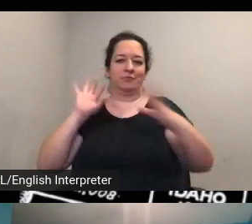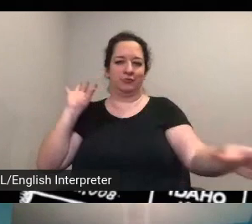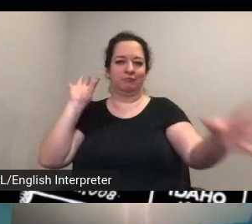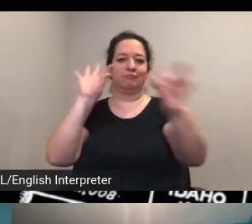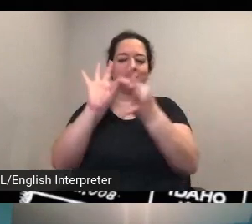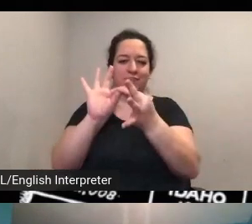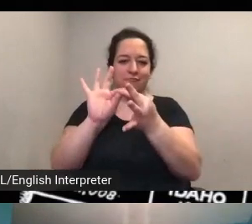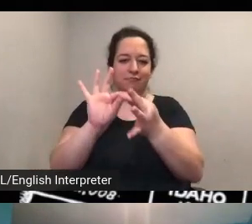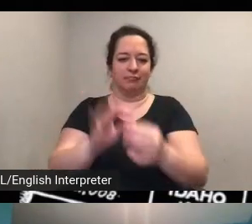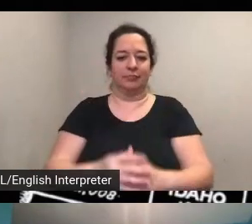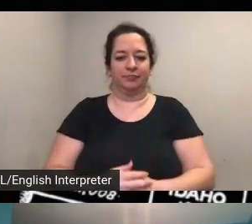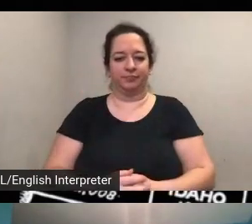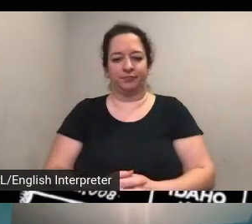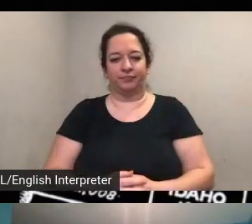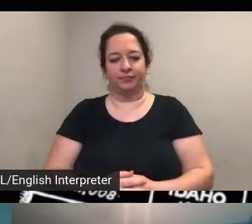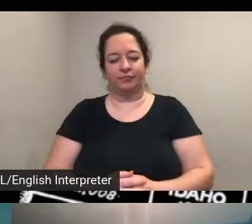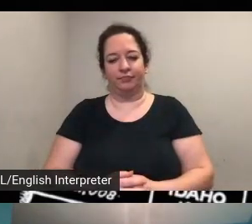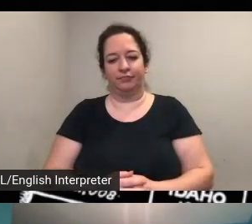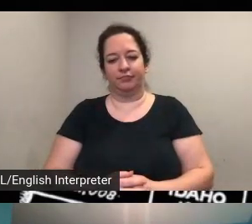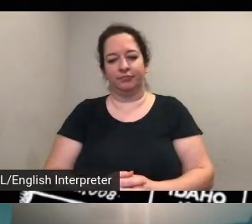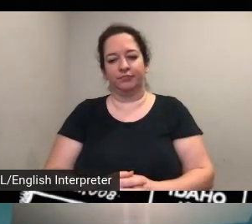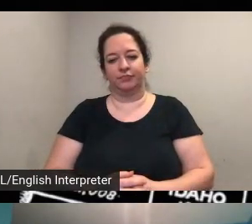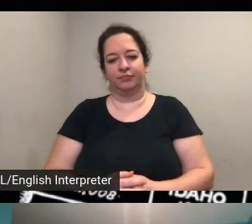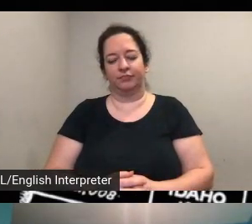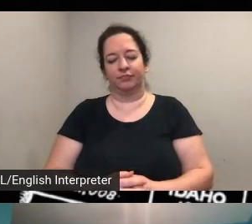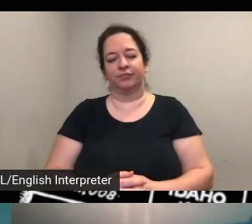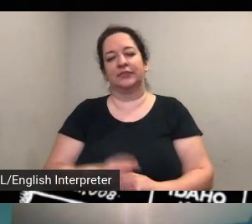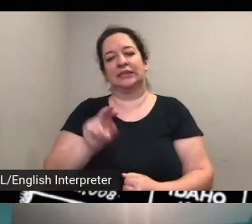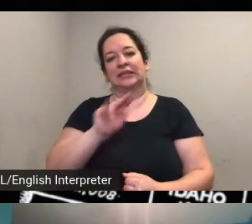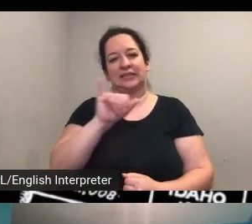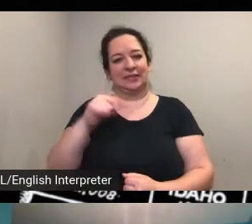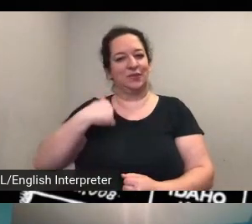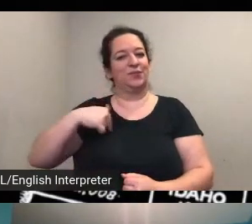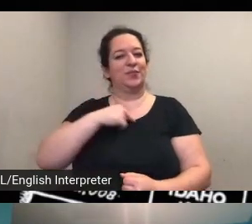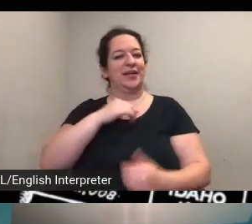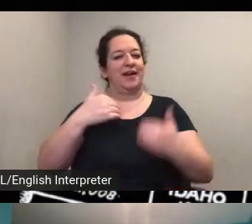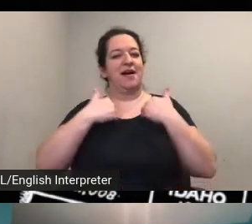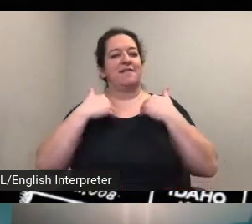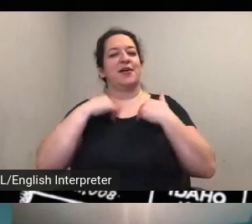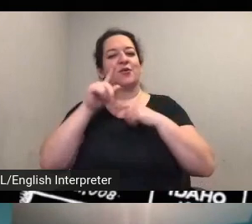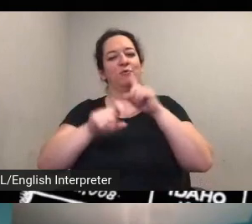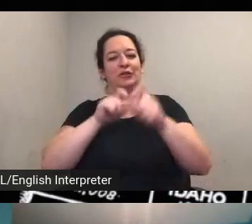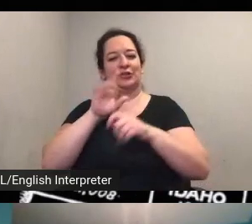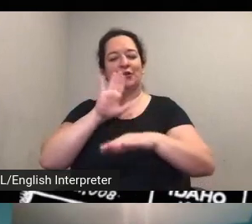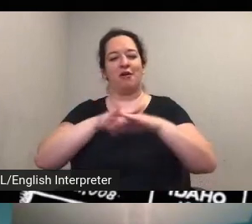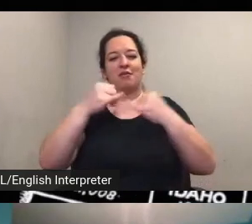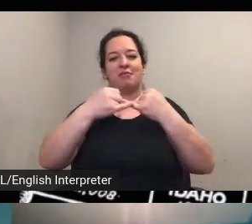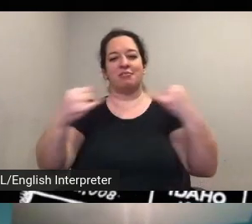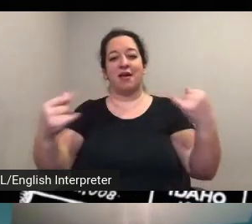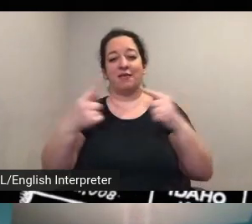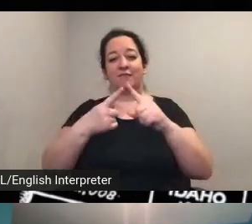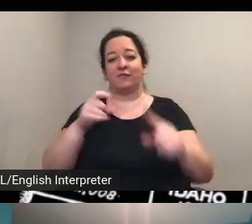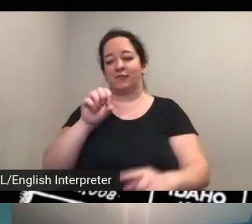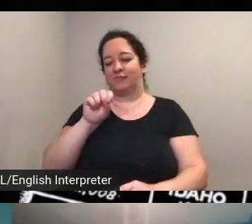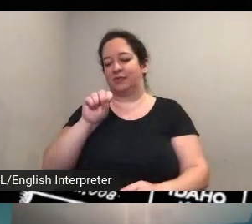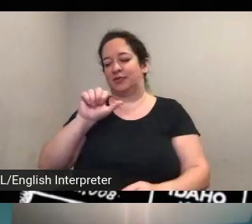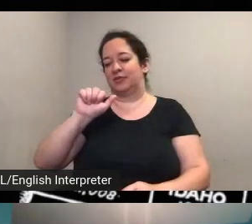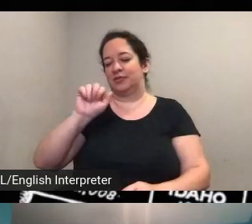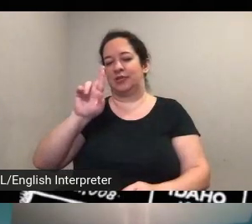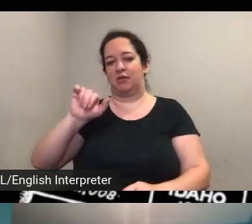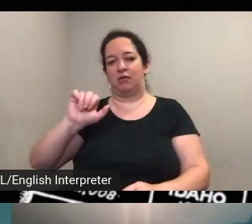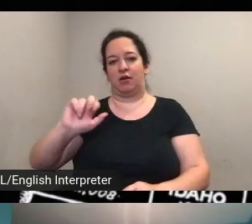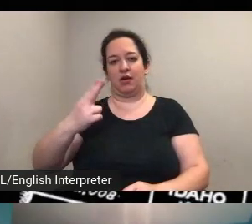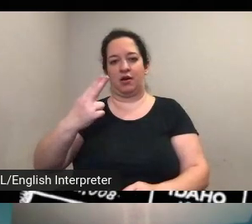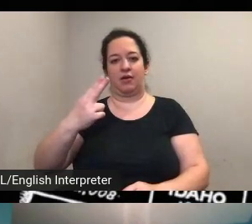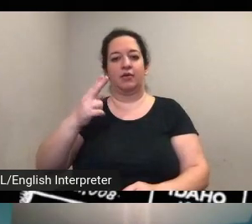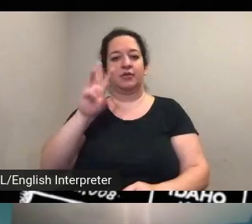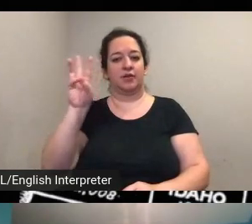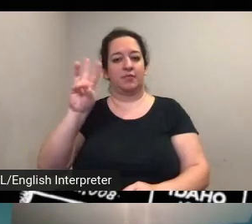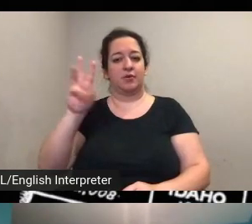we have a question um online from sarah sarah w any suggestions for places